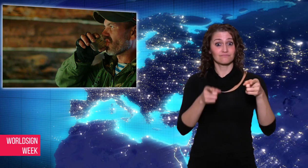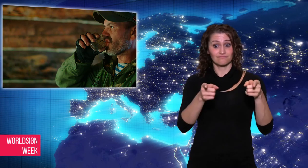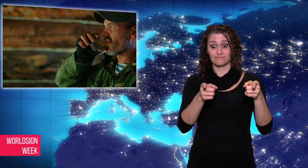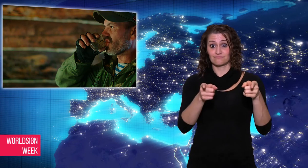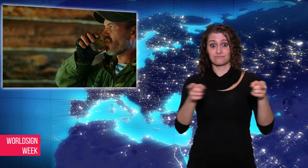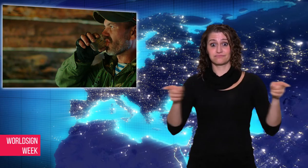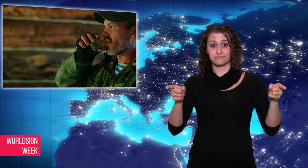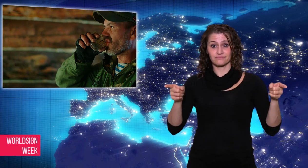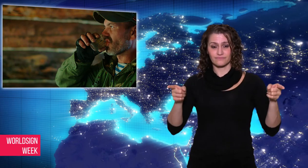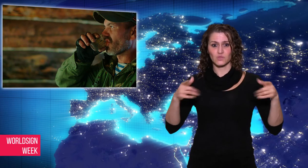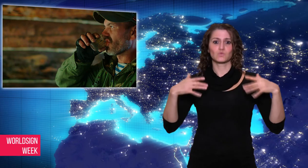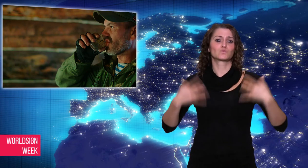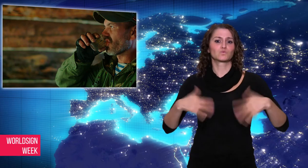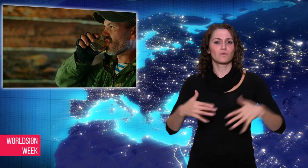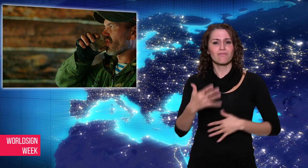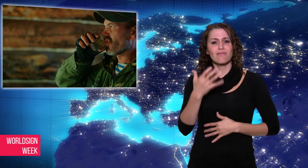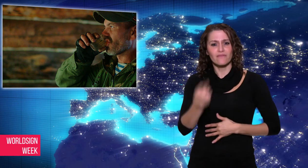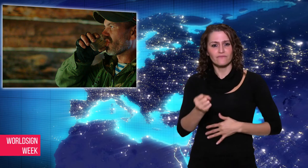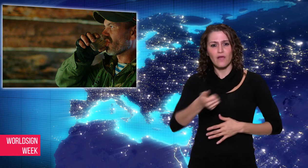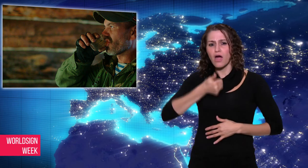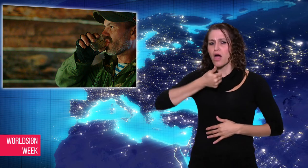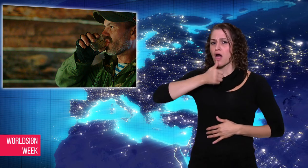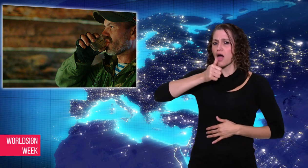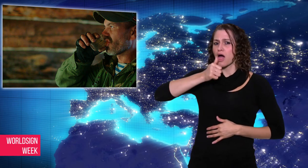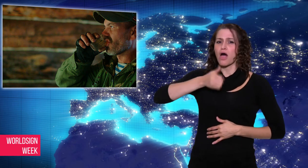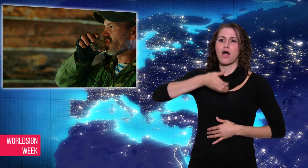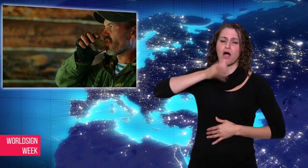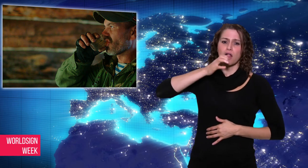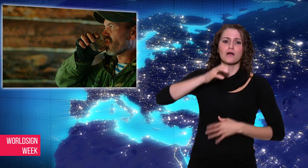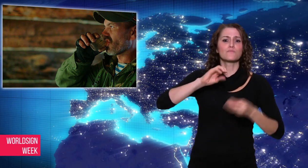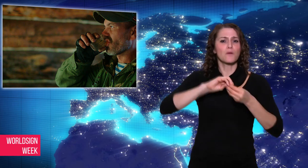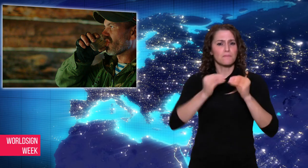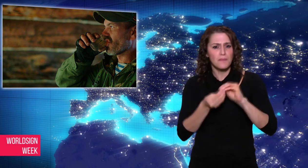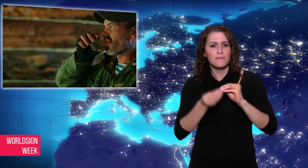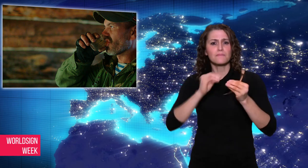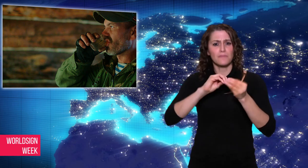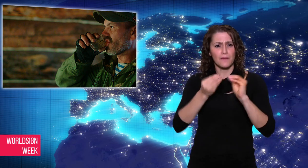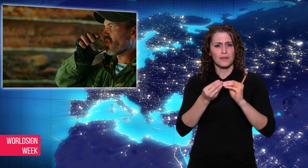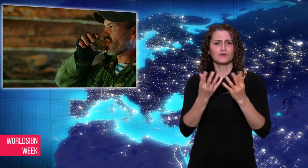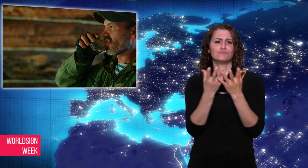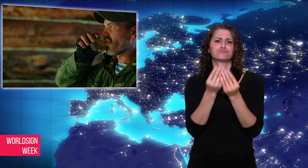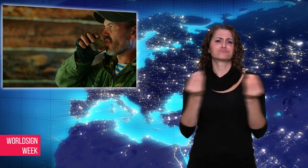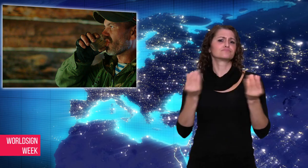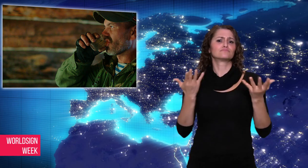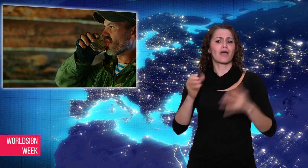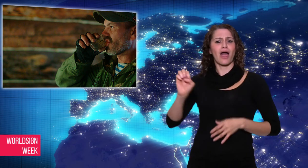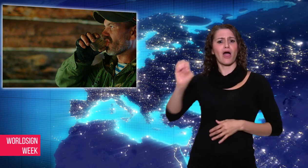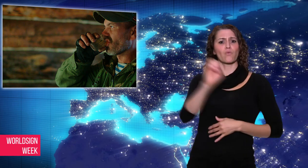alcohol problems, mostly in